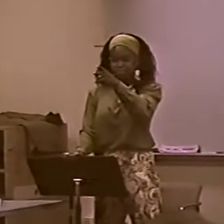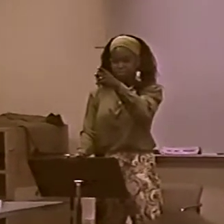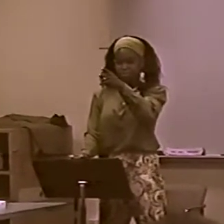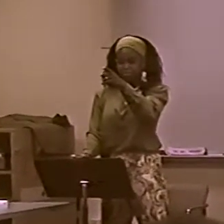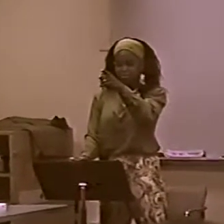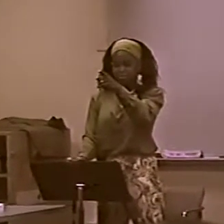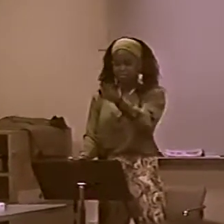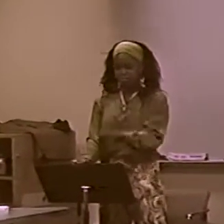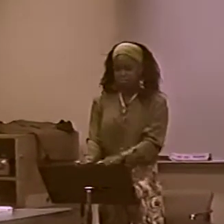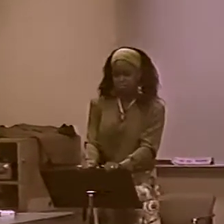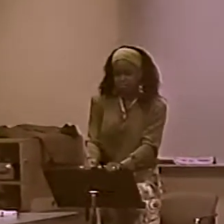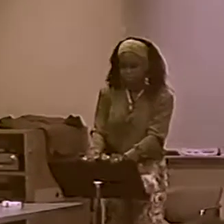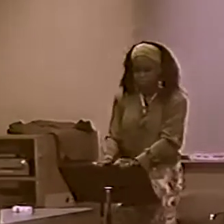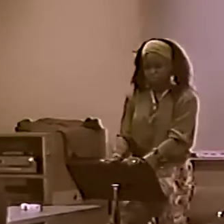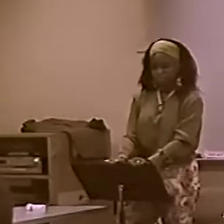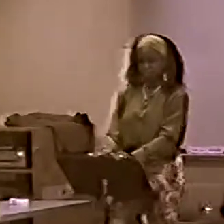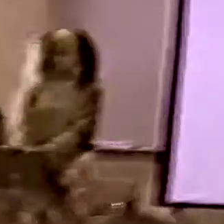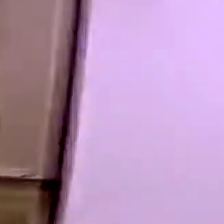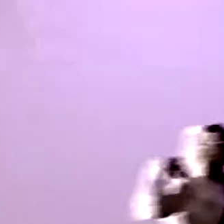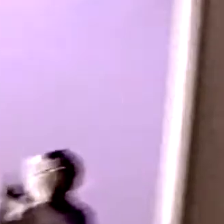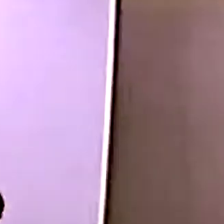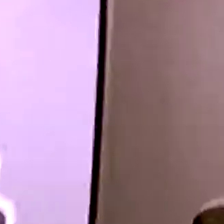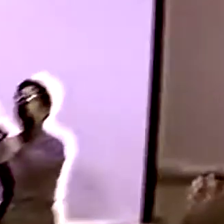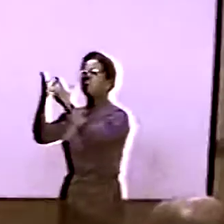ANY QUESTIONS ABOUT ANYTHING THAT YOU NOTICED?